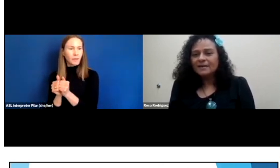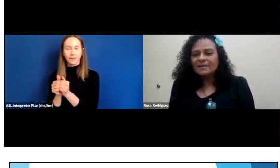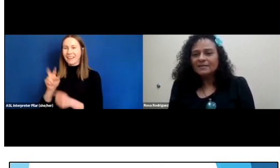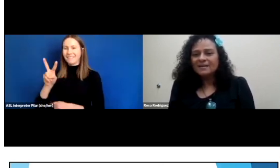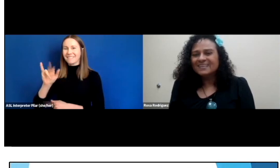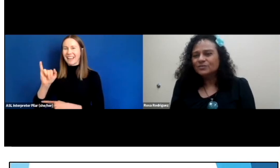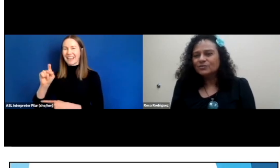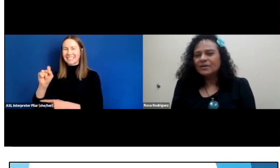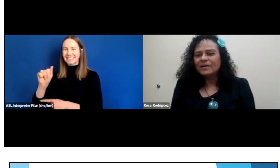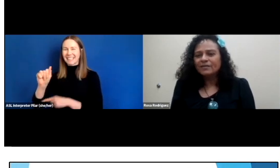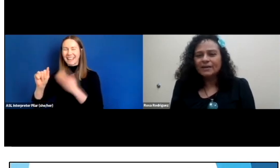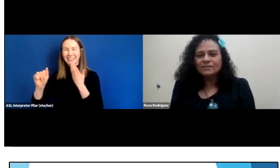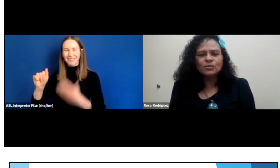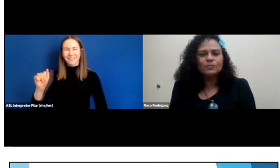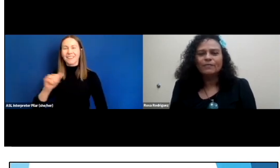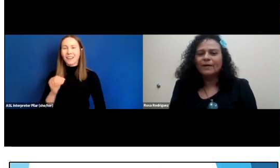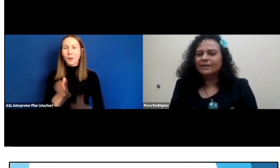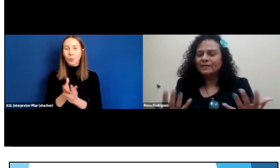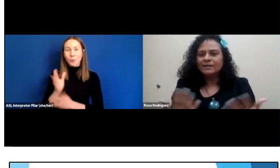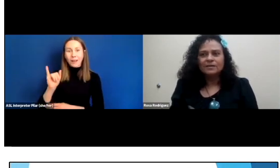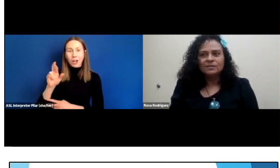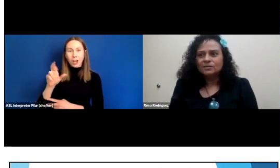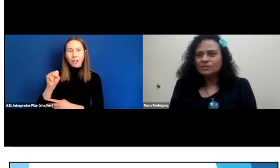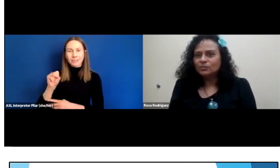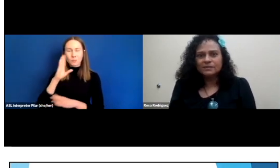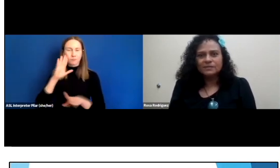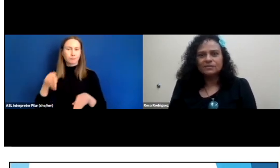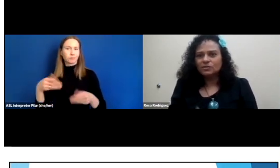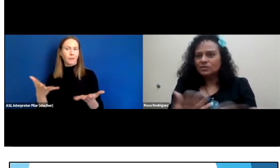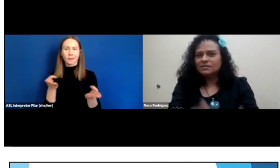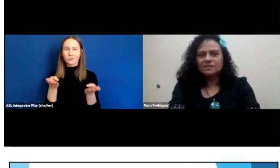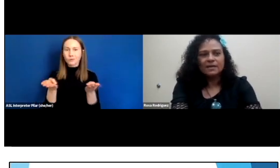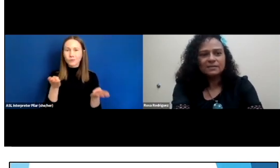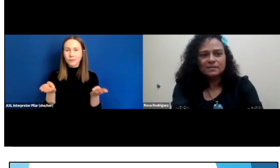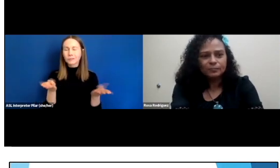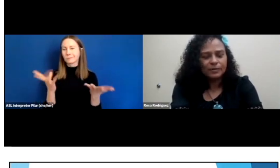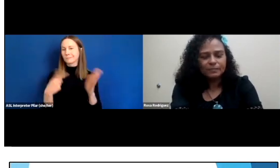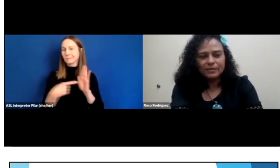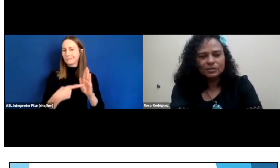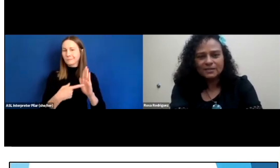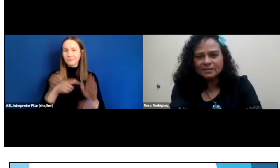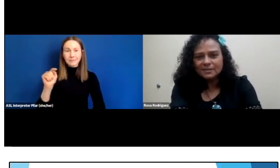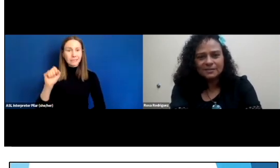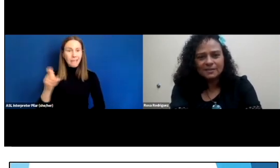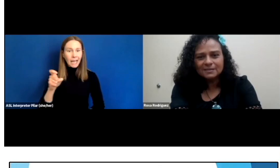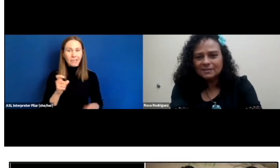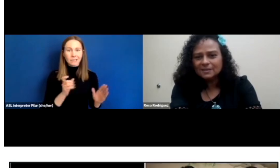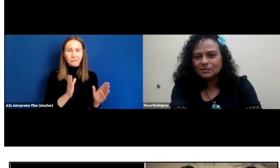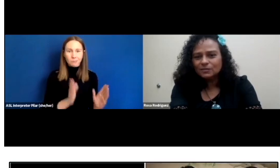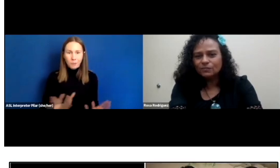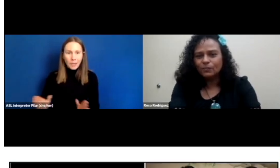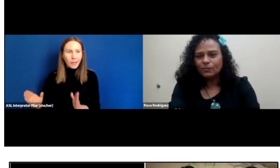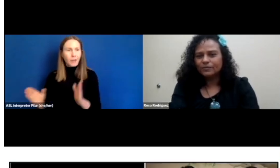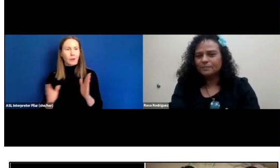and that's to the IRS to provide services such as tax preparation assistance and so forth.